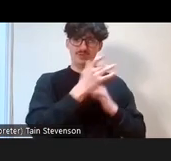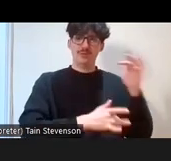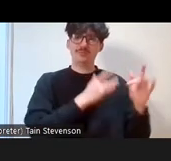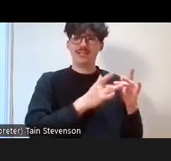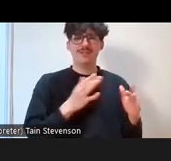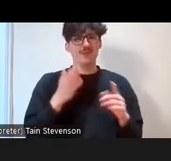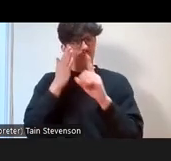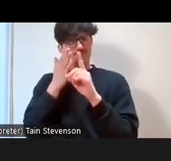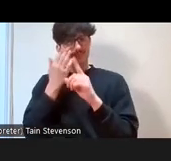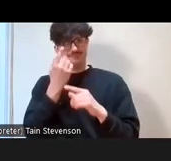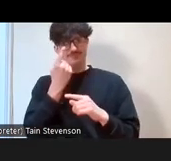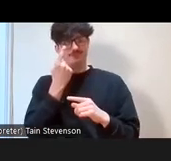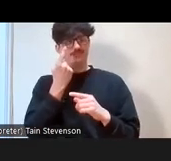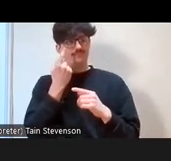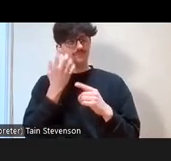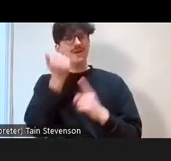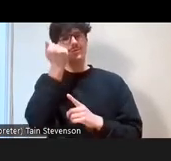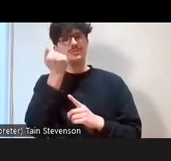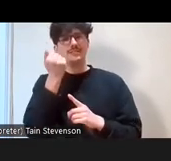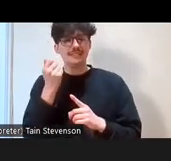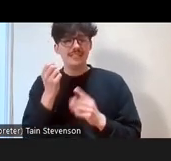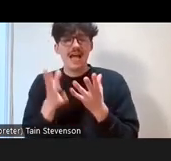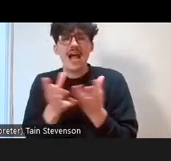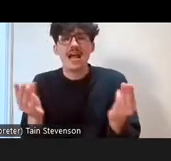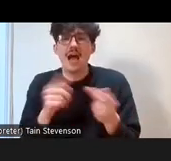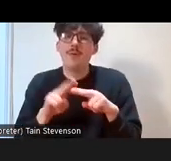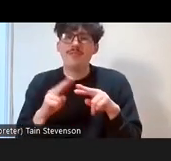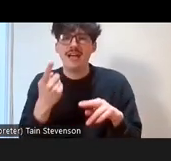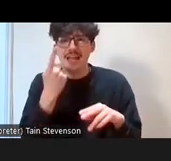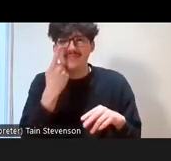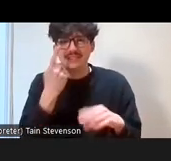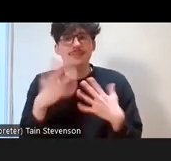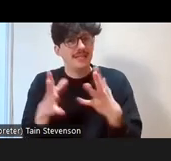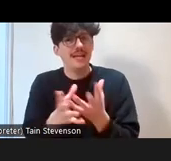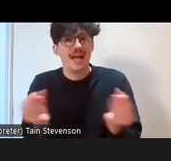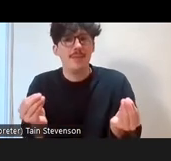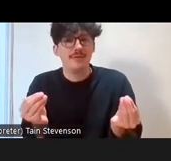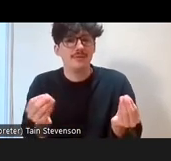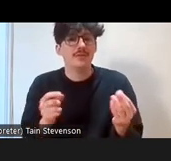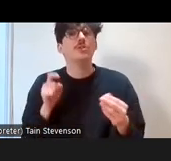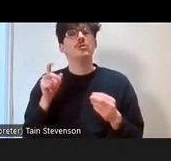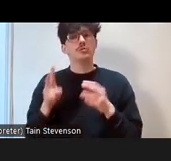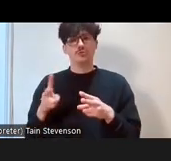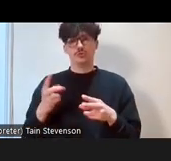the implications of the cost-of-living crisis on volunteering. We wrote a paper, at pace,